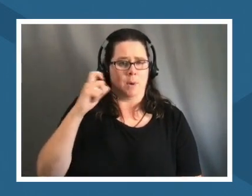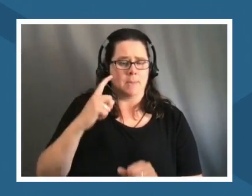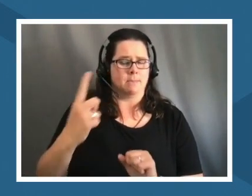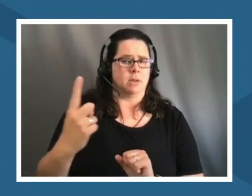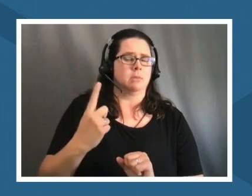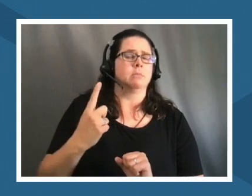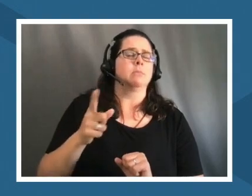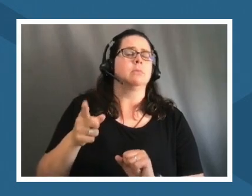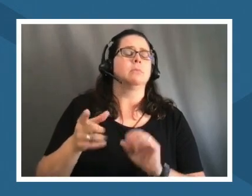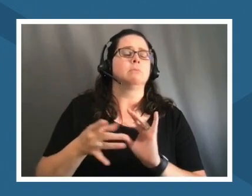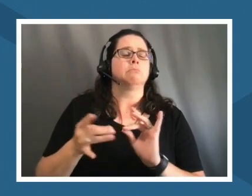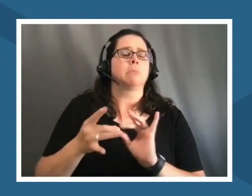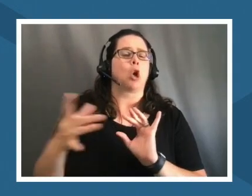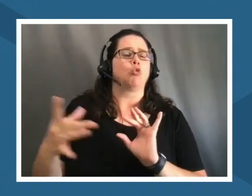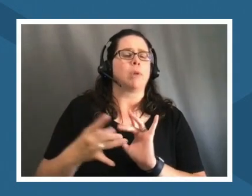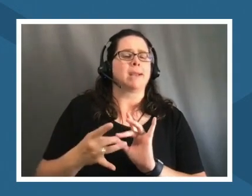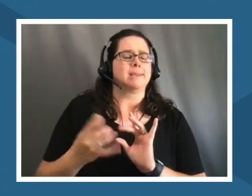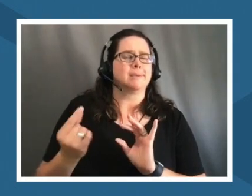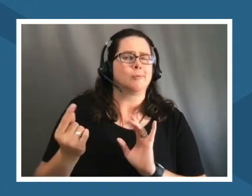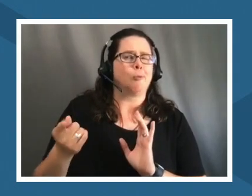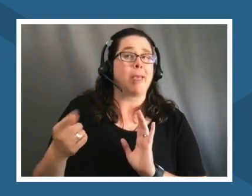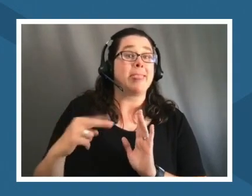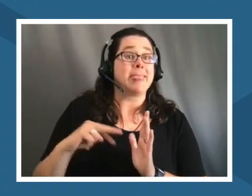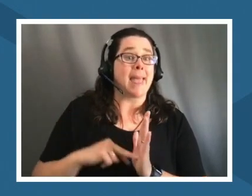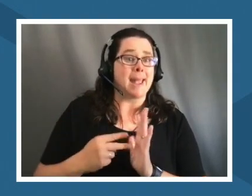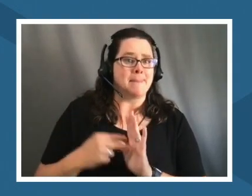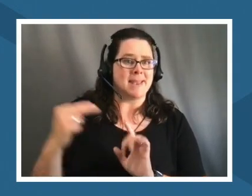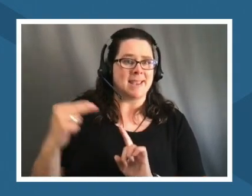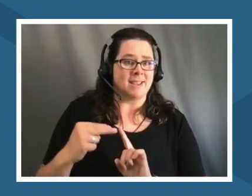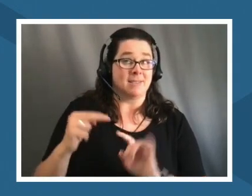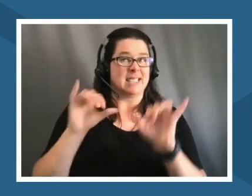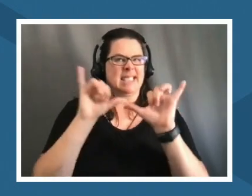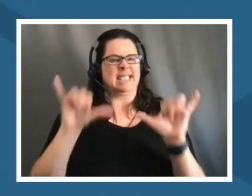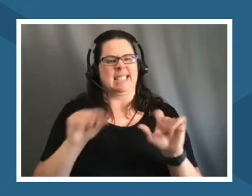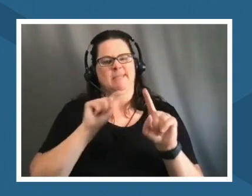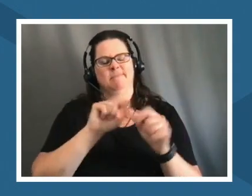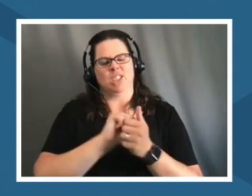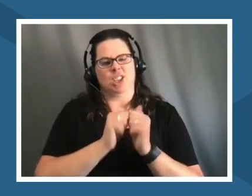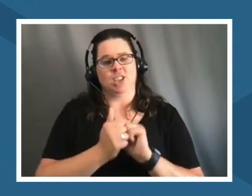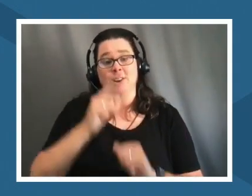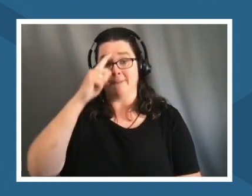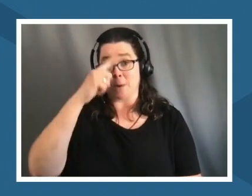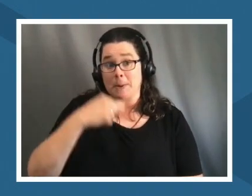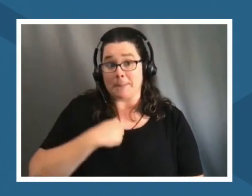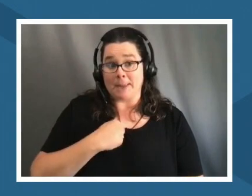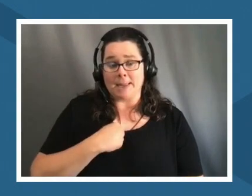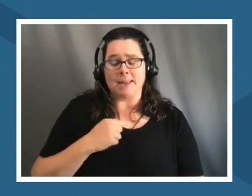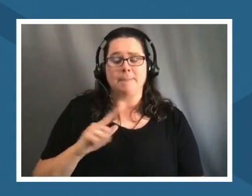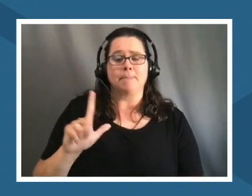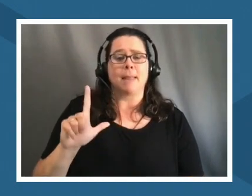reconciliation um land back for me